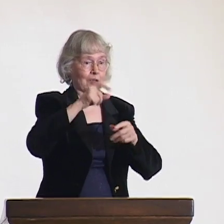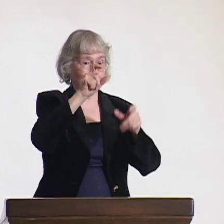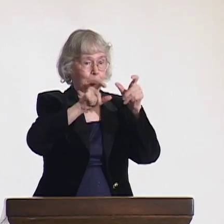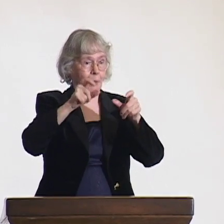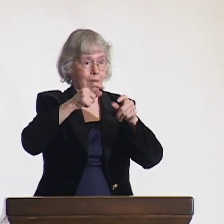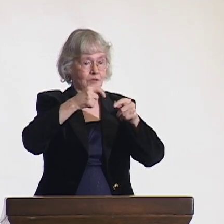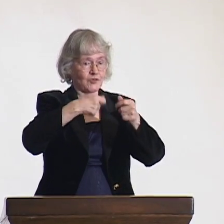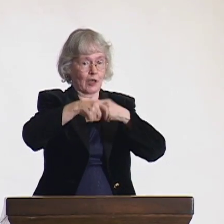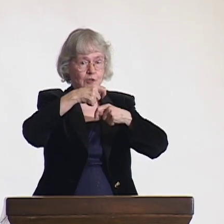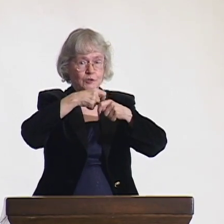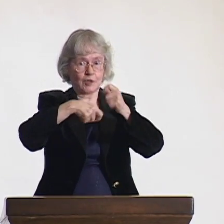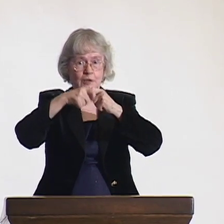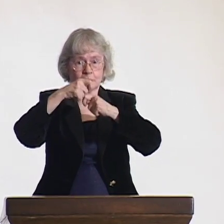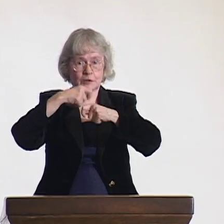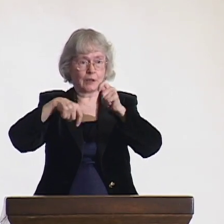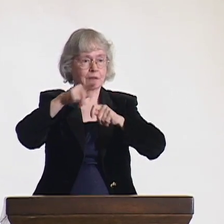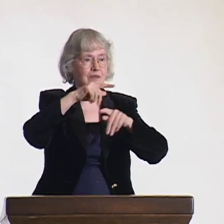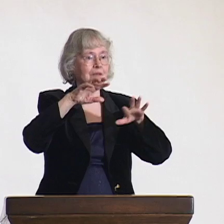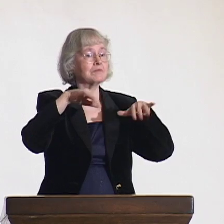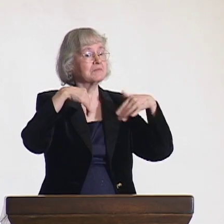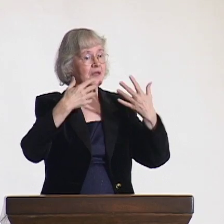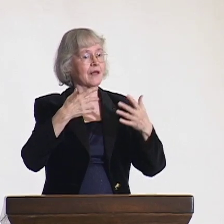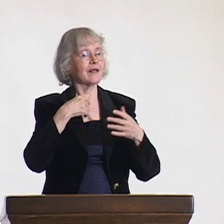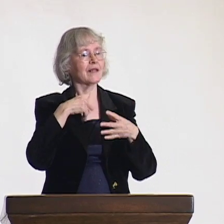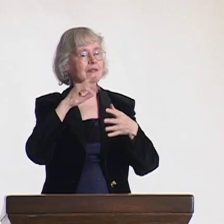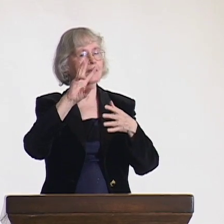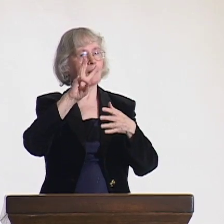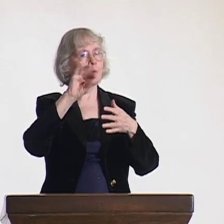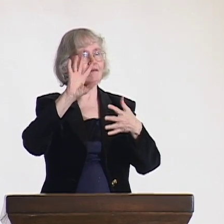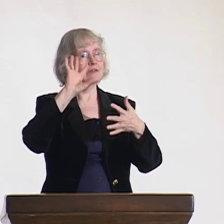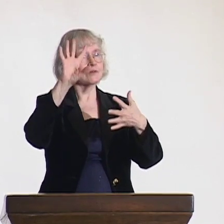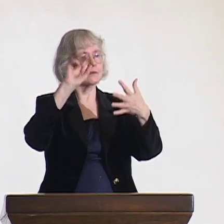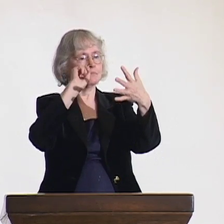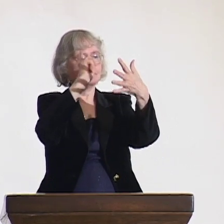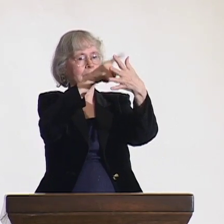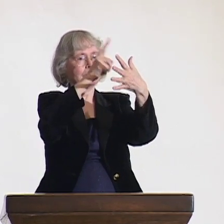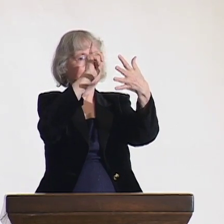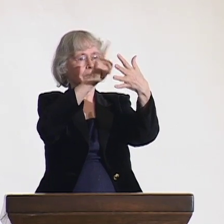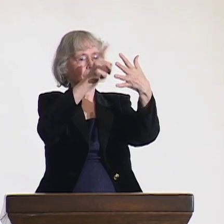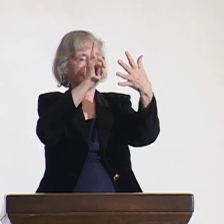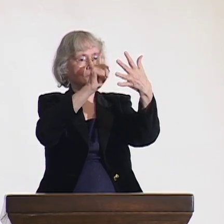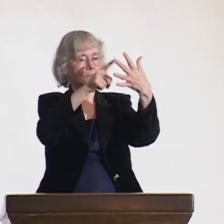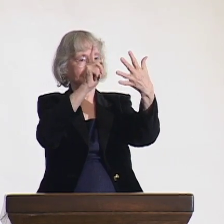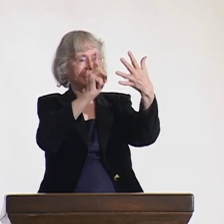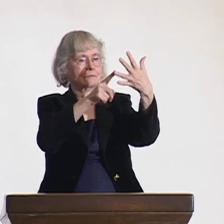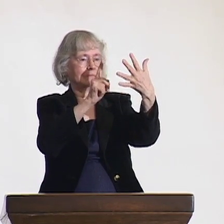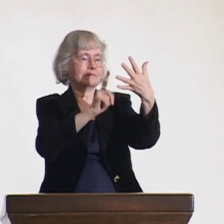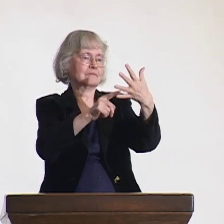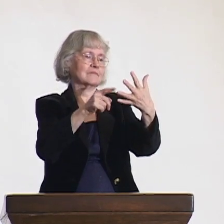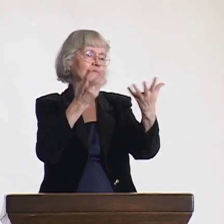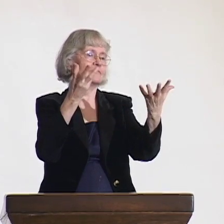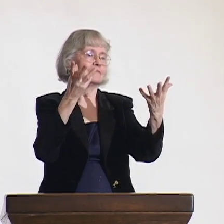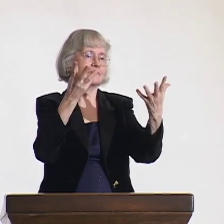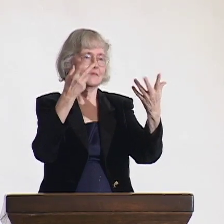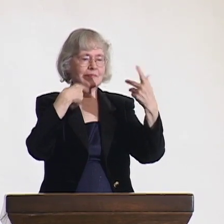As can be seen, delegates change. The goals of the WFD have been slowly obtained